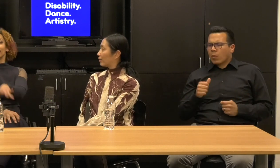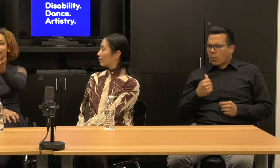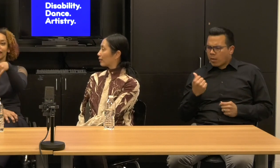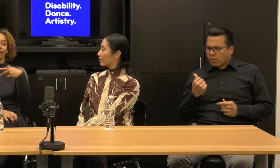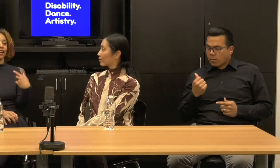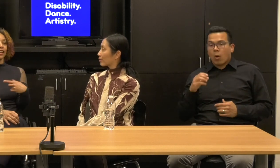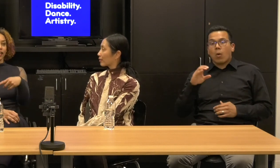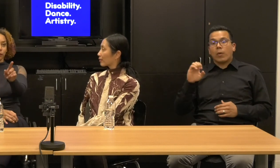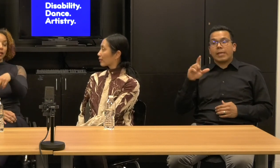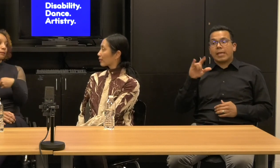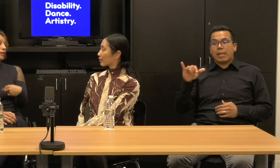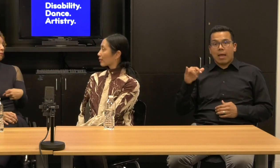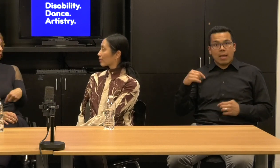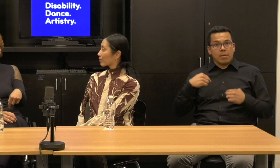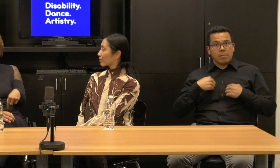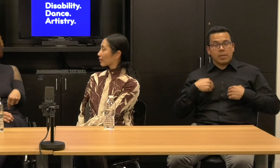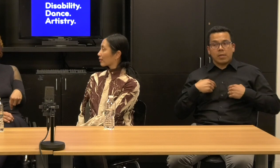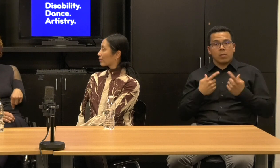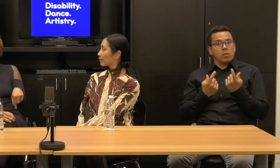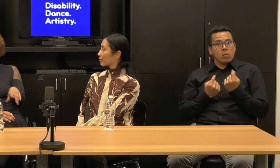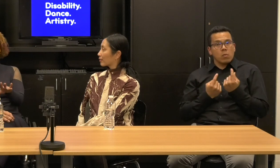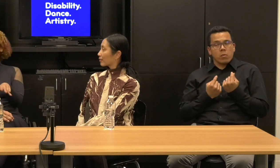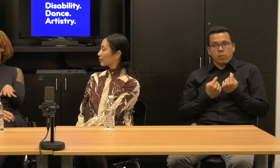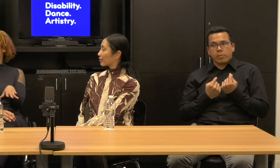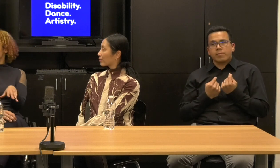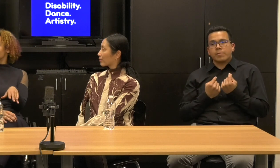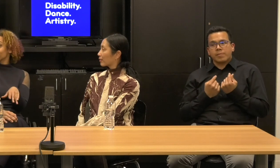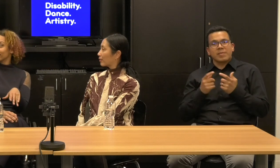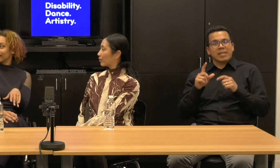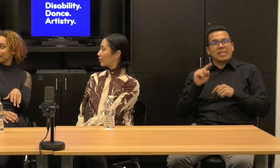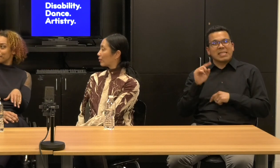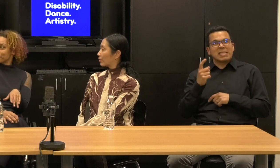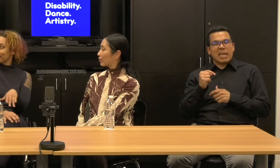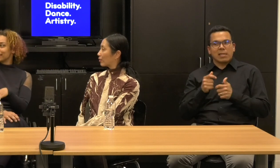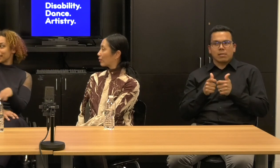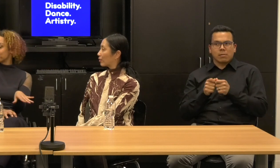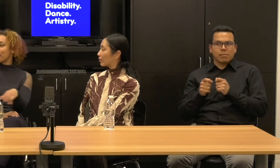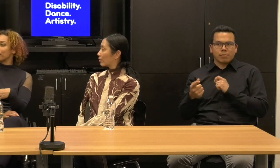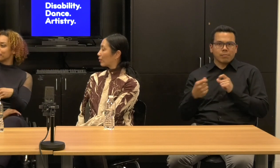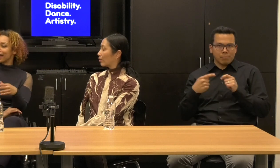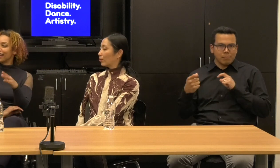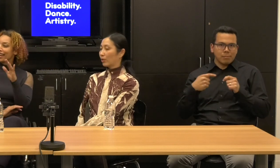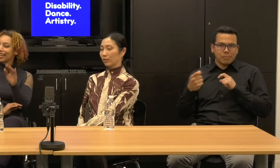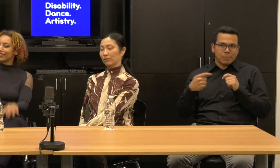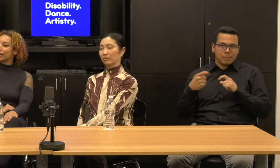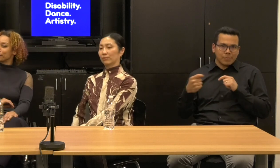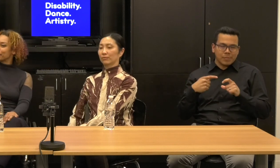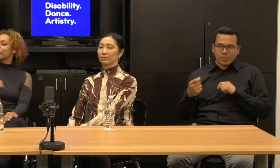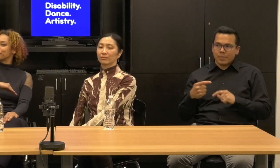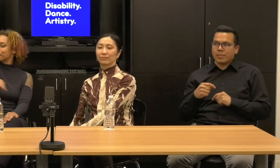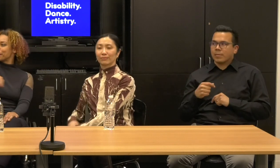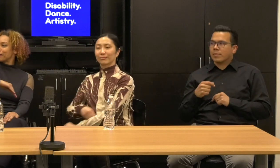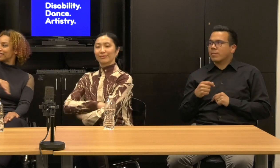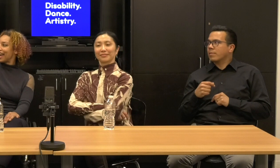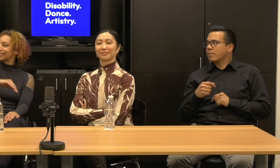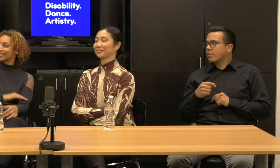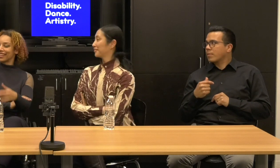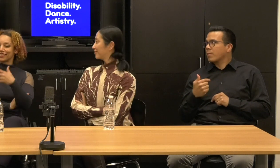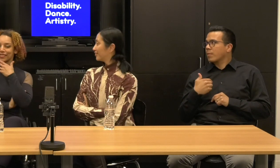Eli and I week by week we would my texts, that's kind of my texts.